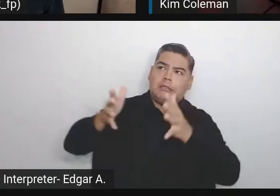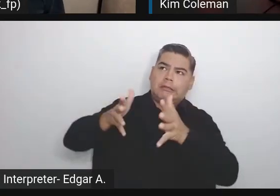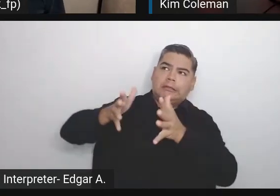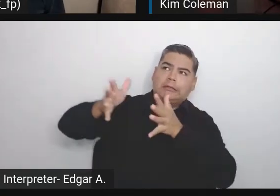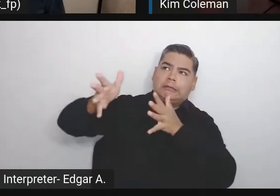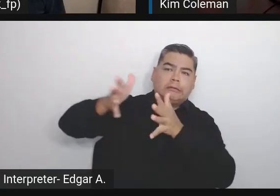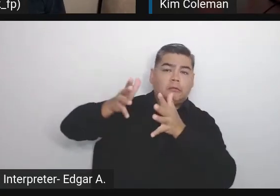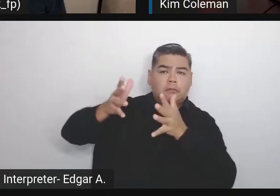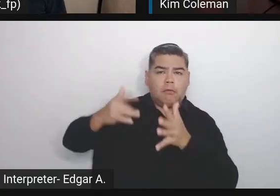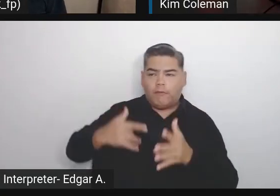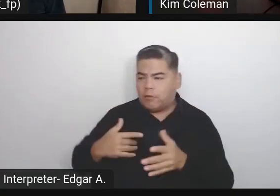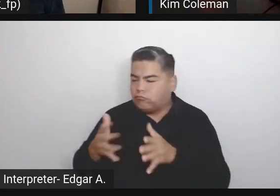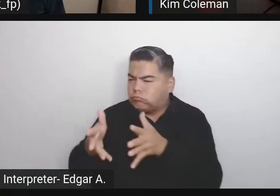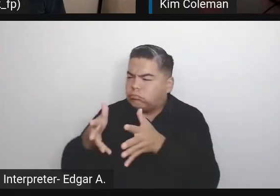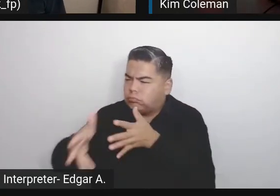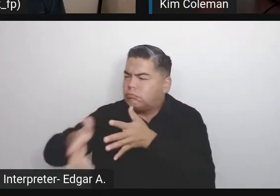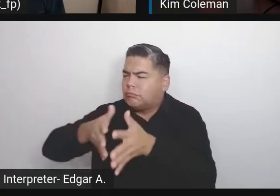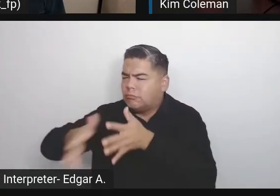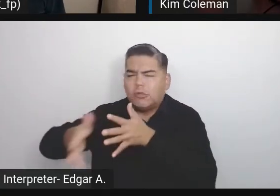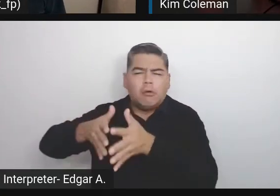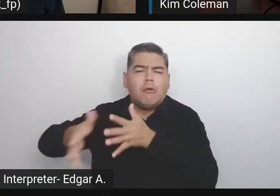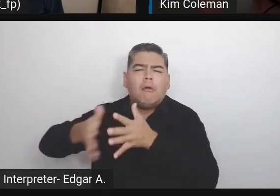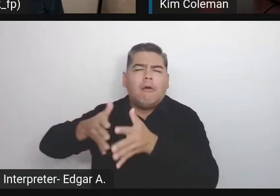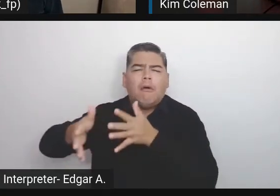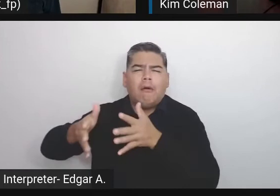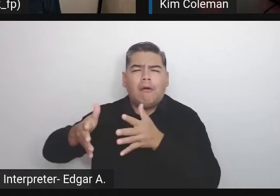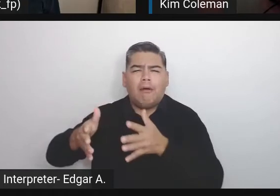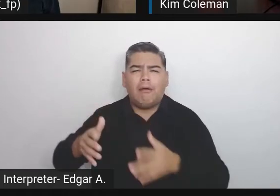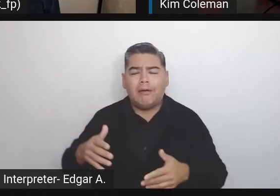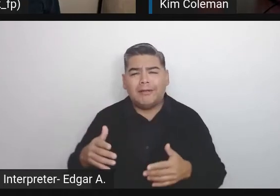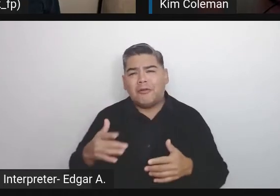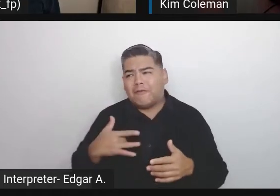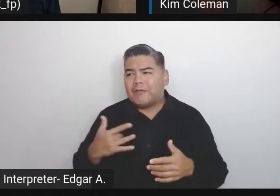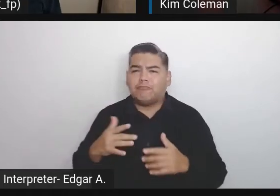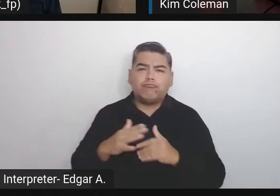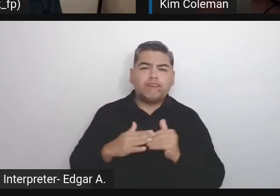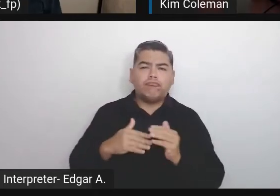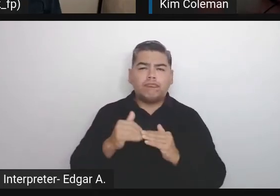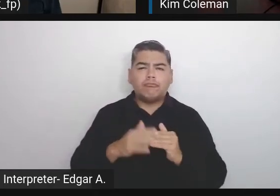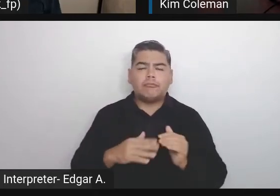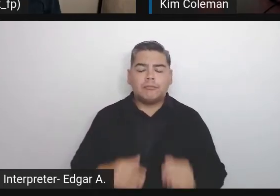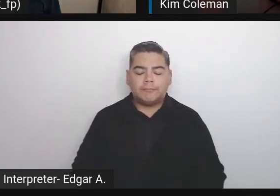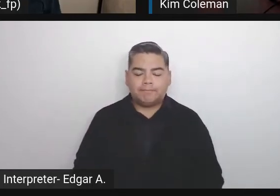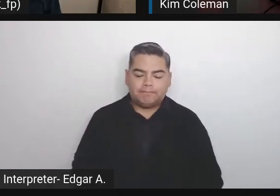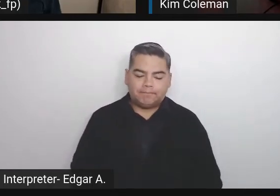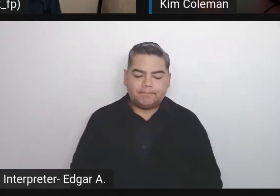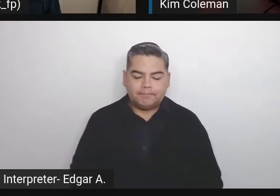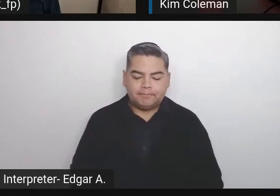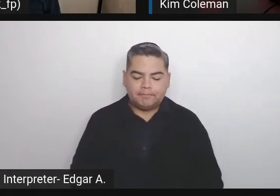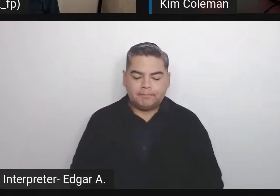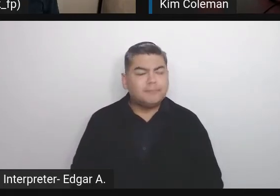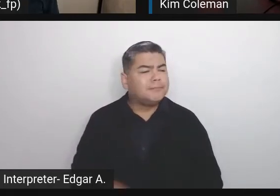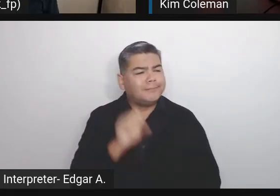Through the pandemic, there were people I would reach out to on Twitter or in the Make Slack and just ask for 15 minutes of their time.